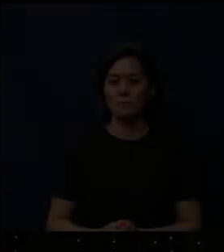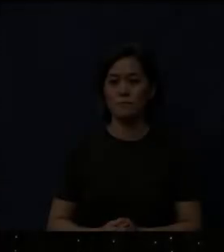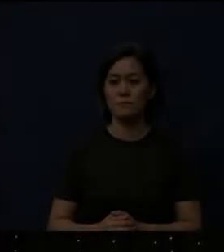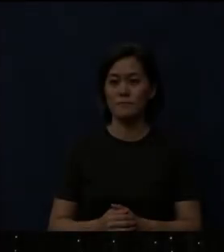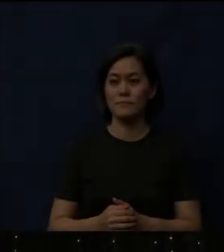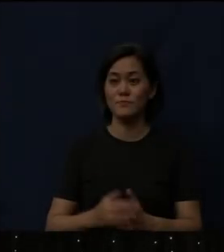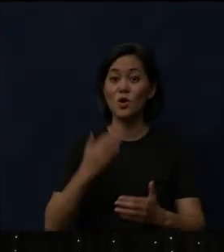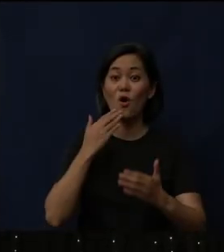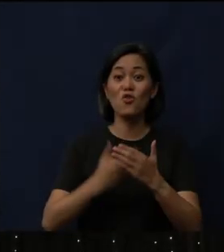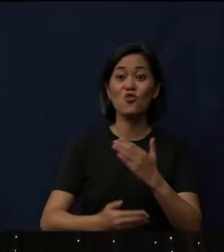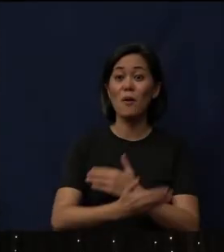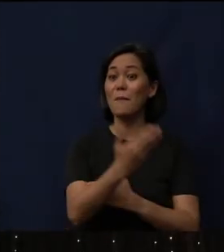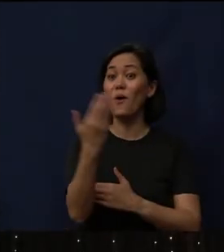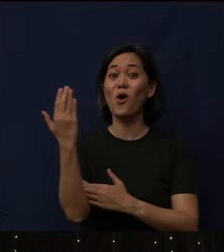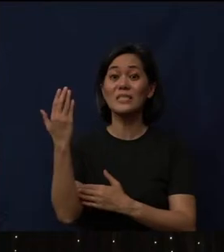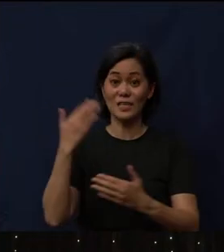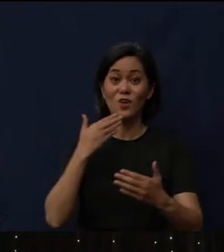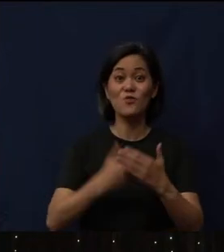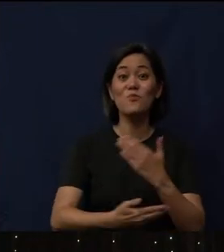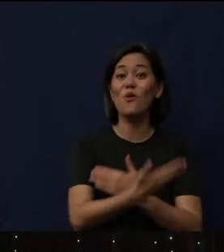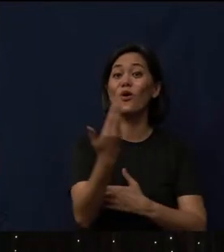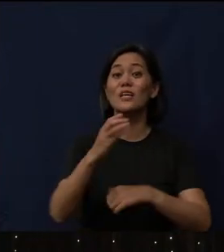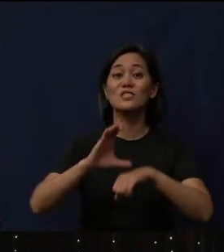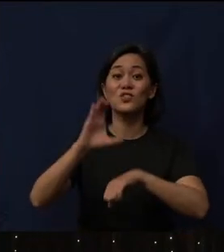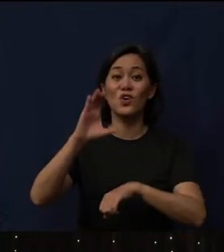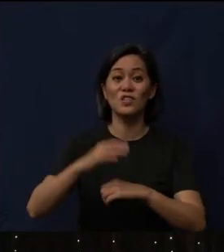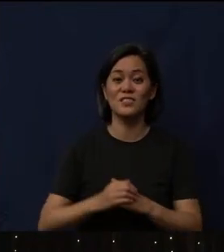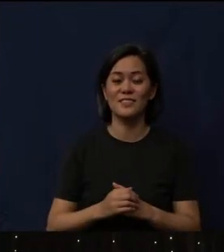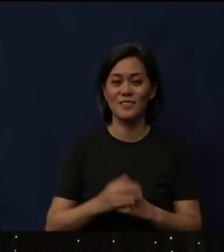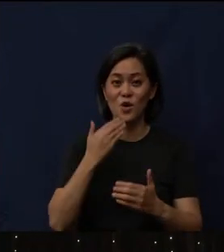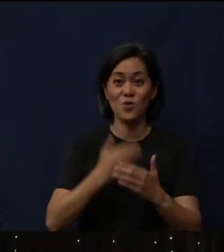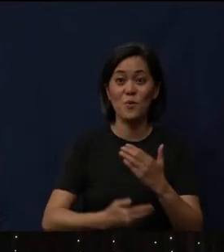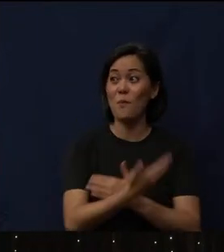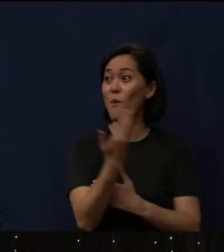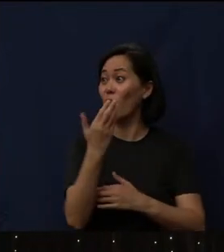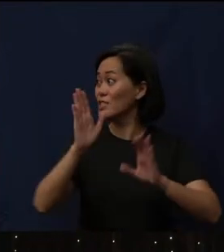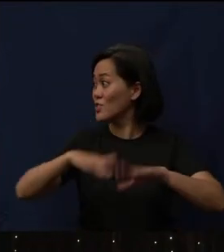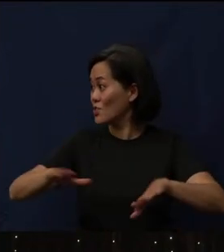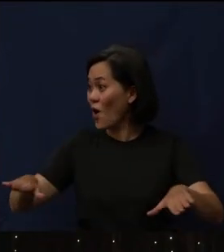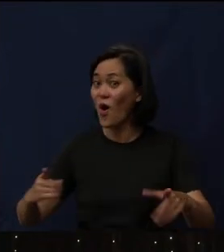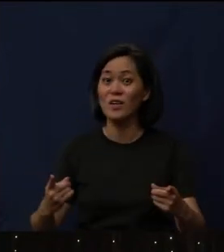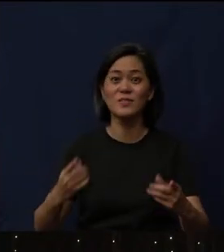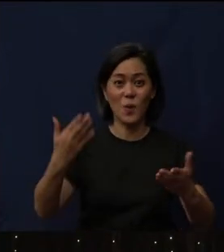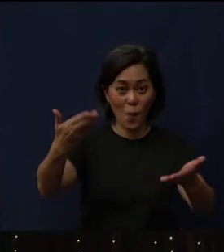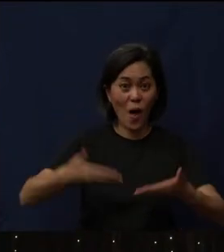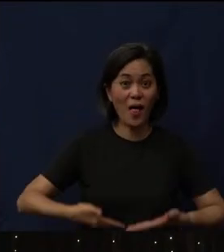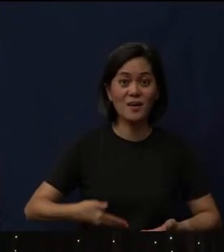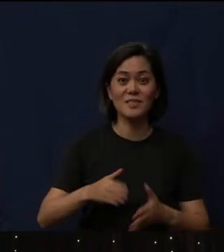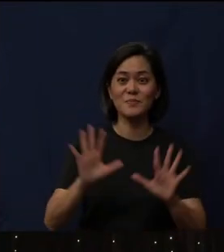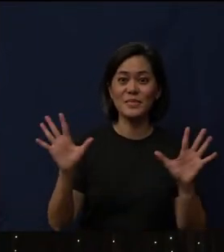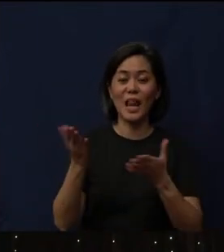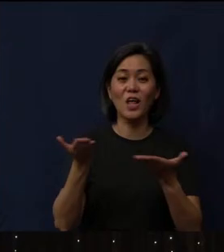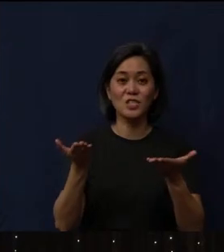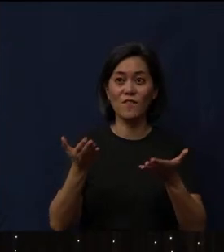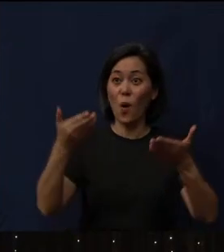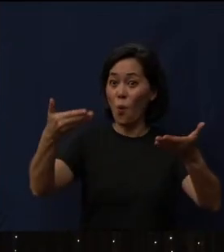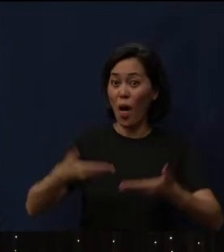Good morning, good morning church. Good morning, children. Welcome to Sunday service. Welcome to the house of the Lord.